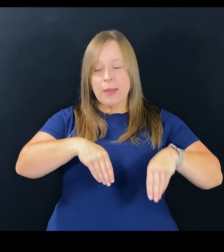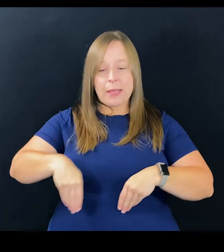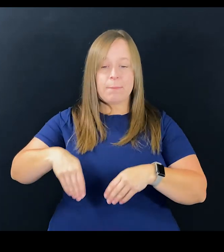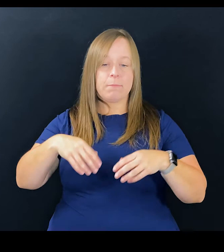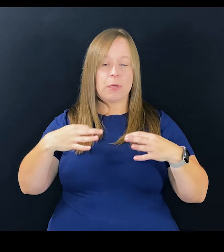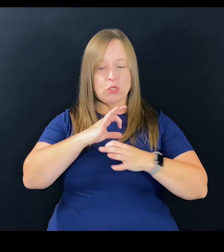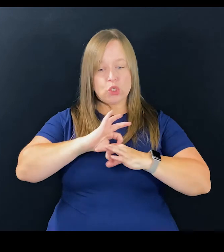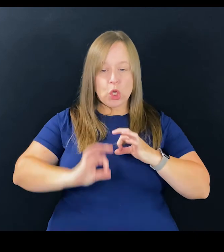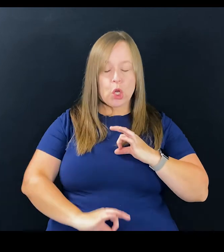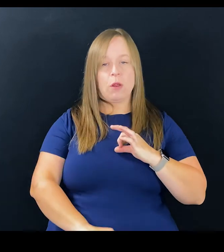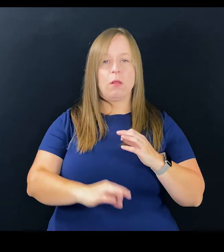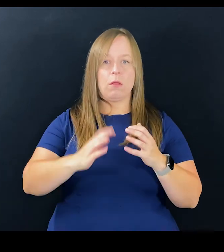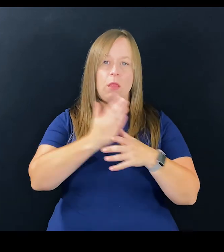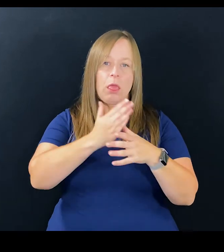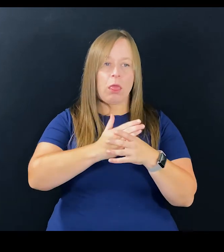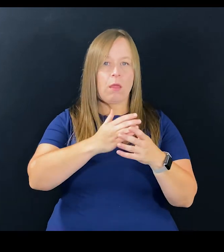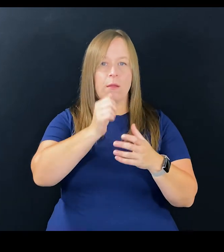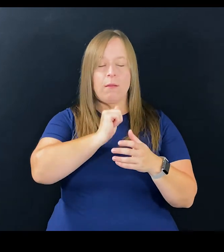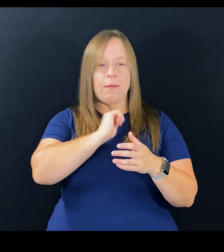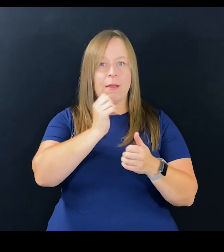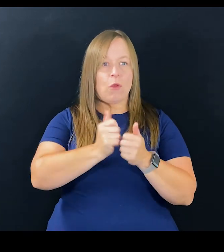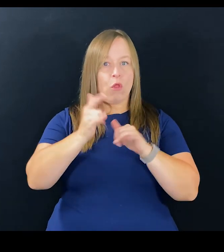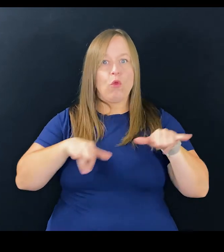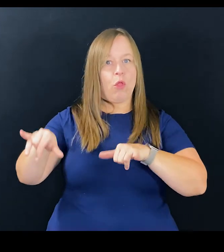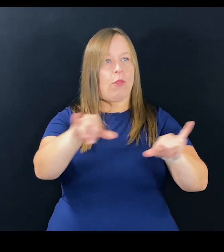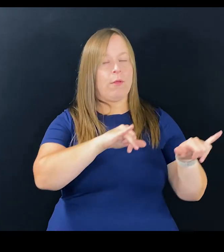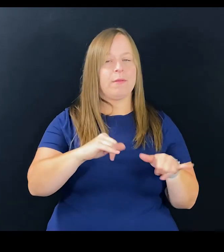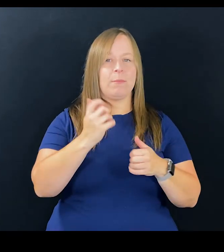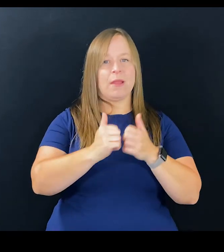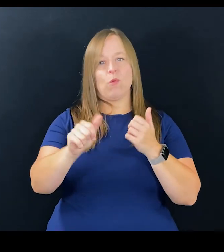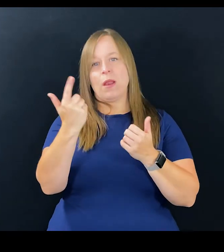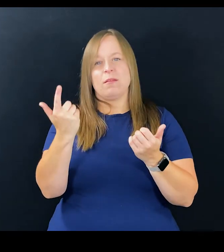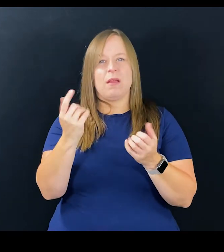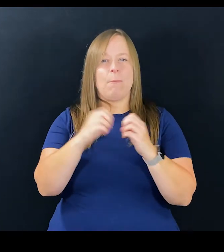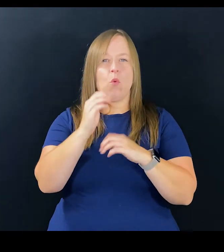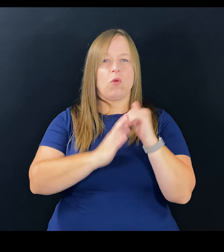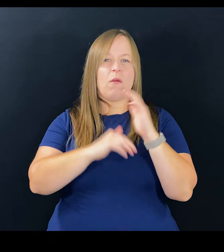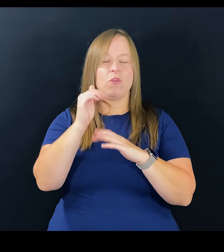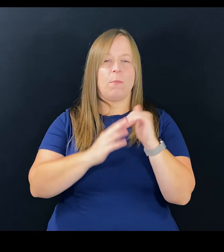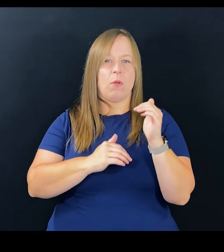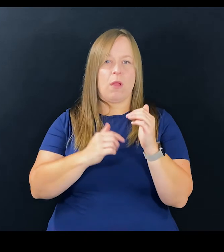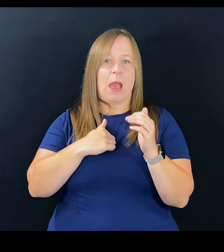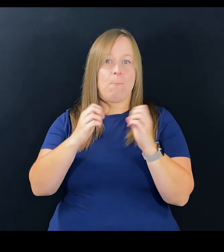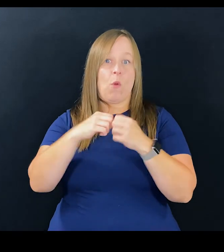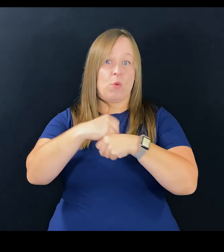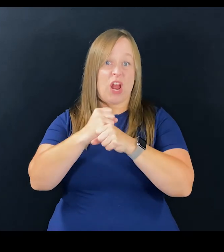not worrying about tucking in my shirt and all the nonsense that I have to deal with, just to look like everybody else, I'm a lot more comfortable,